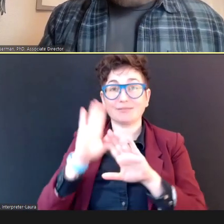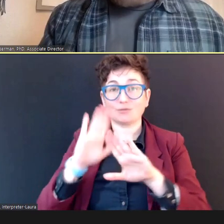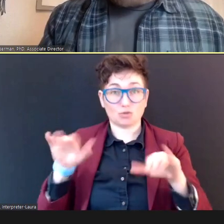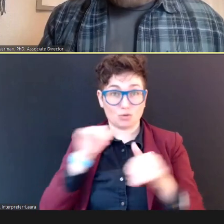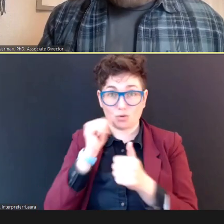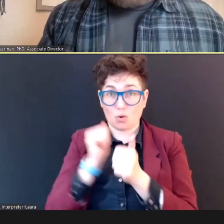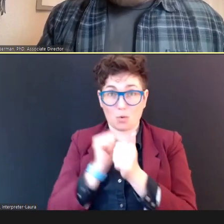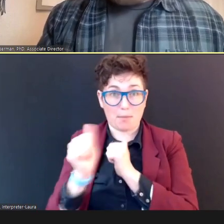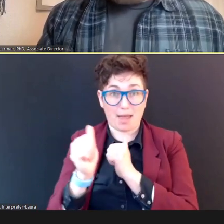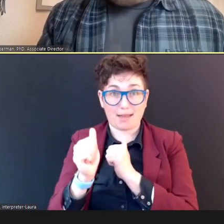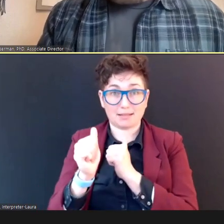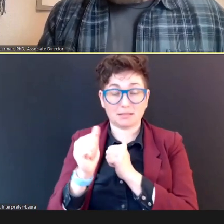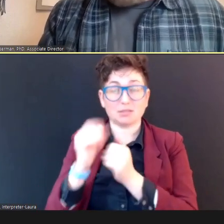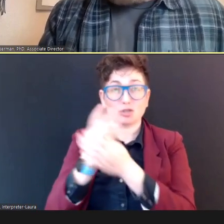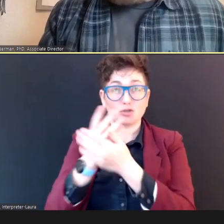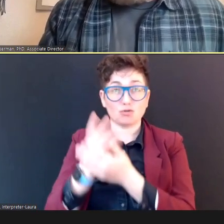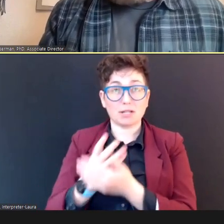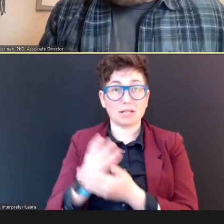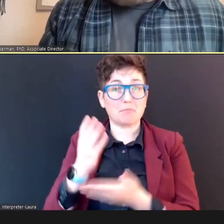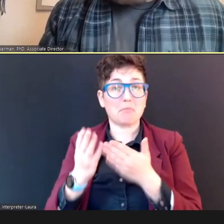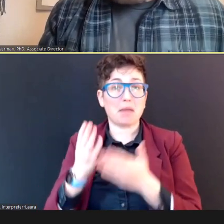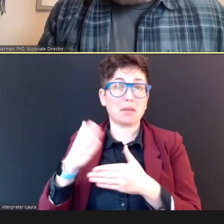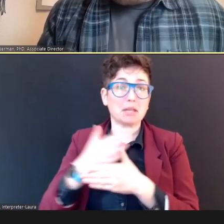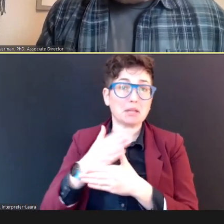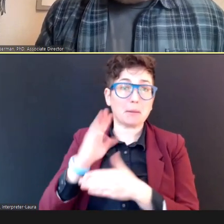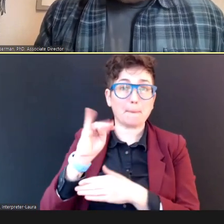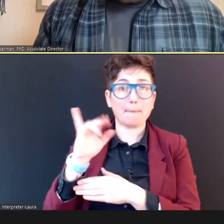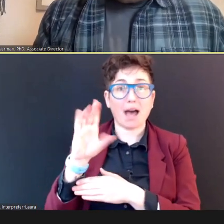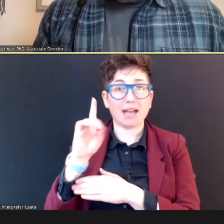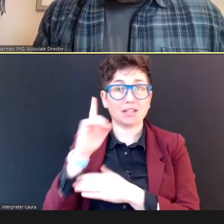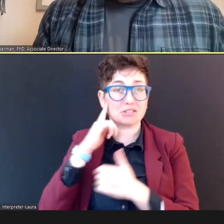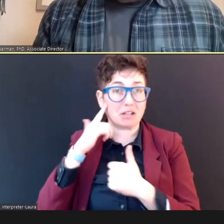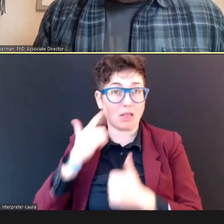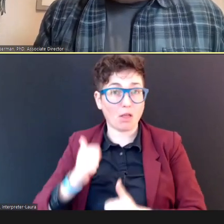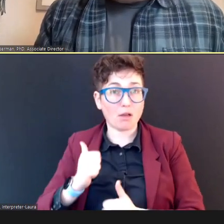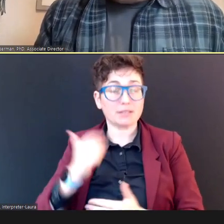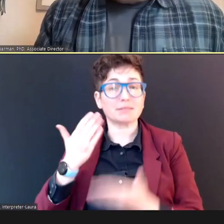hearing loss, they might have a more significant hearing loss, And